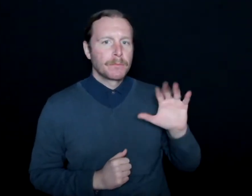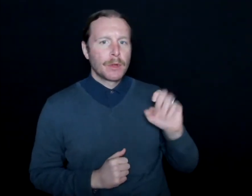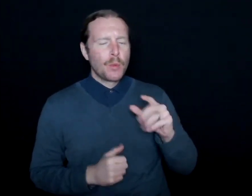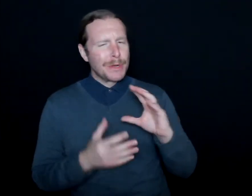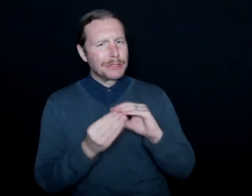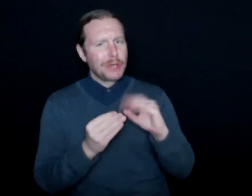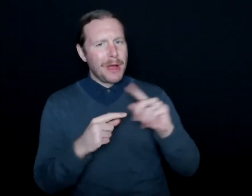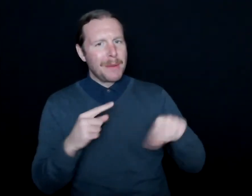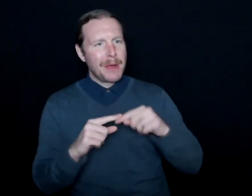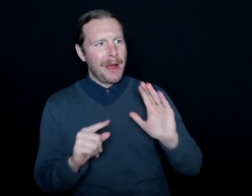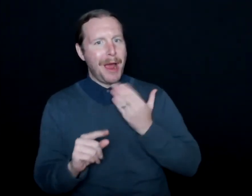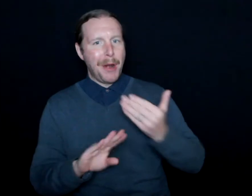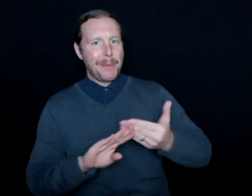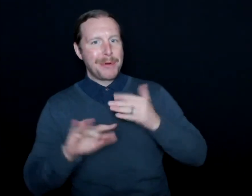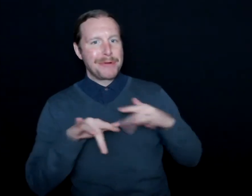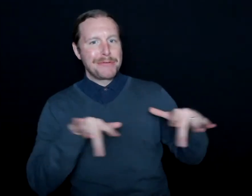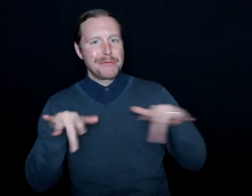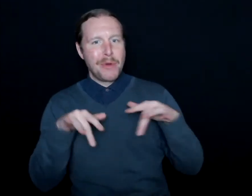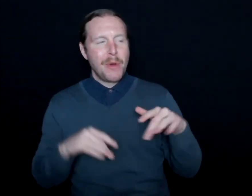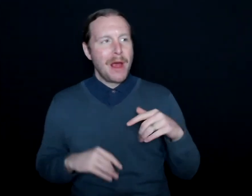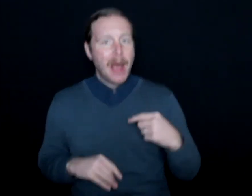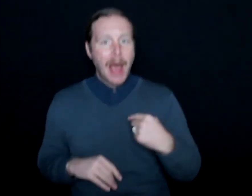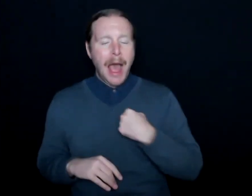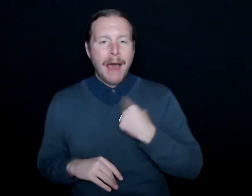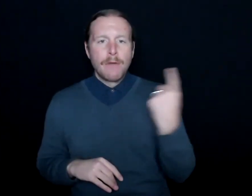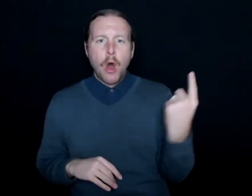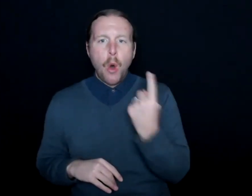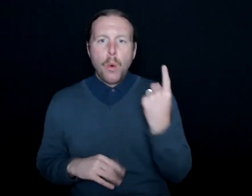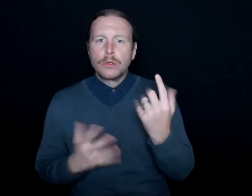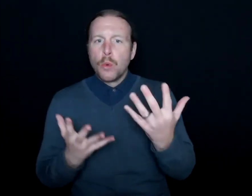in our prerecording. I've always wanted to work in sports.